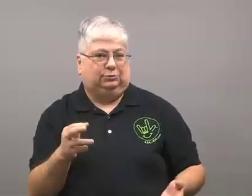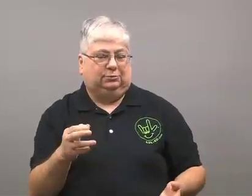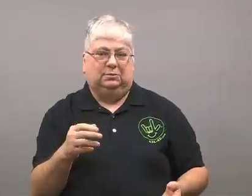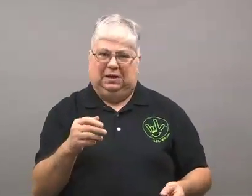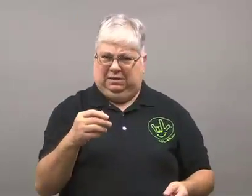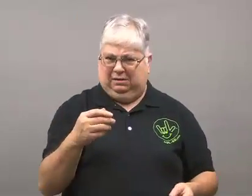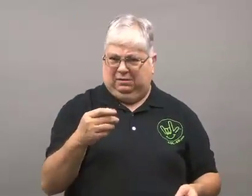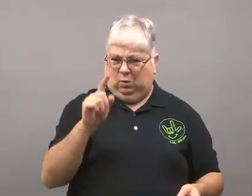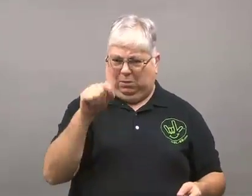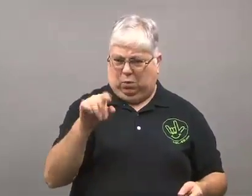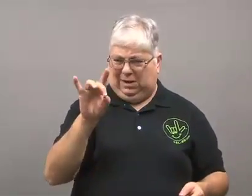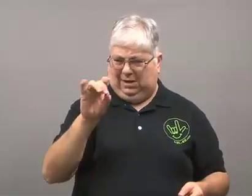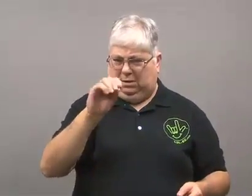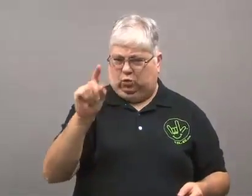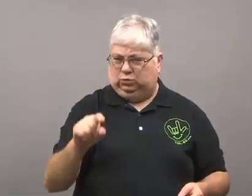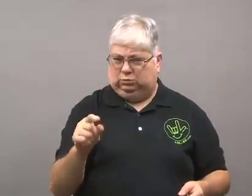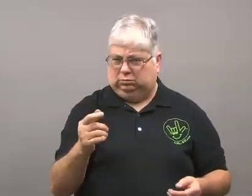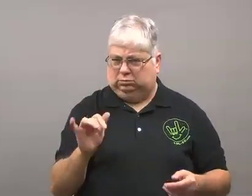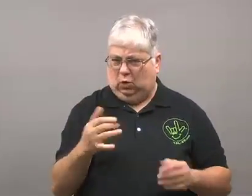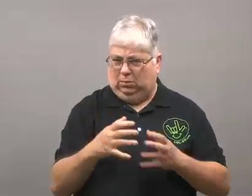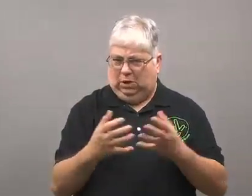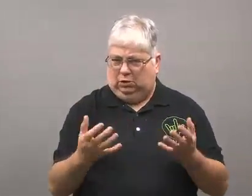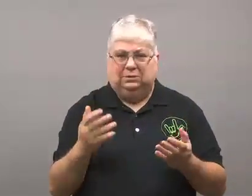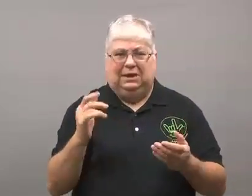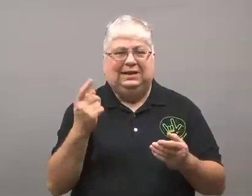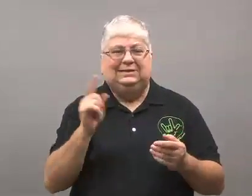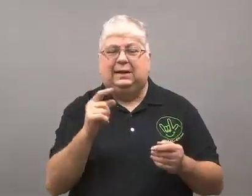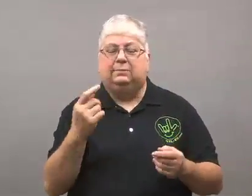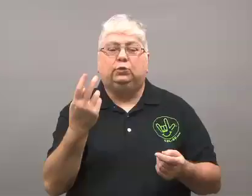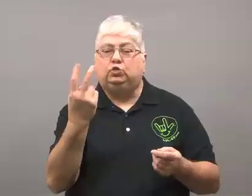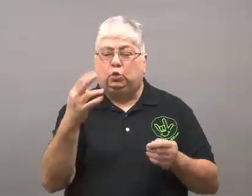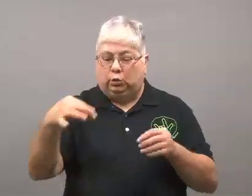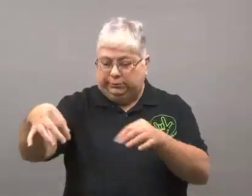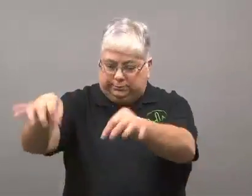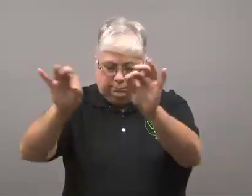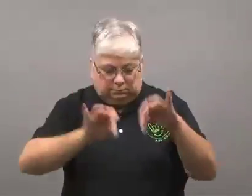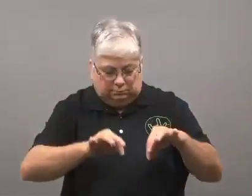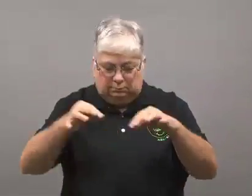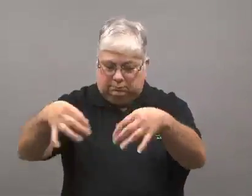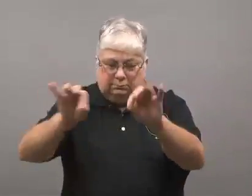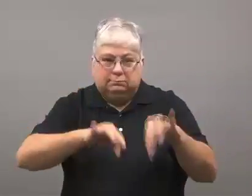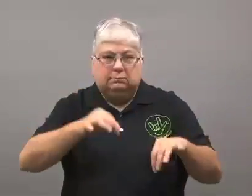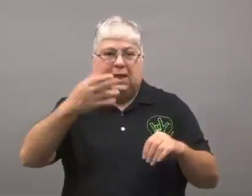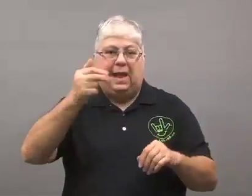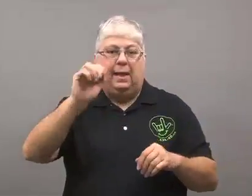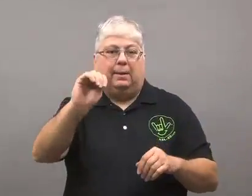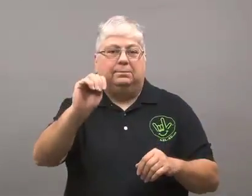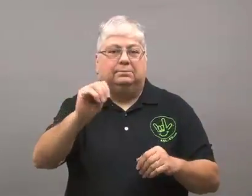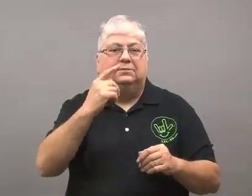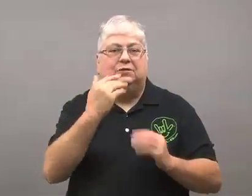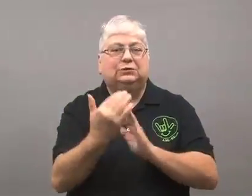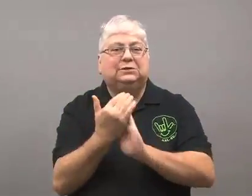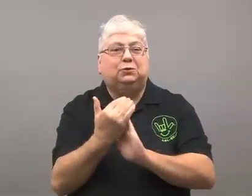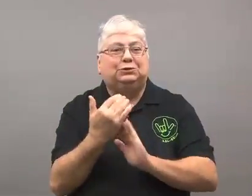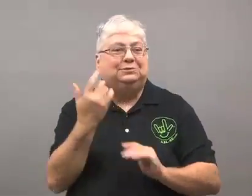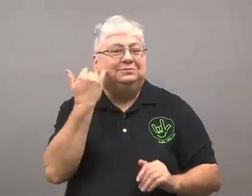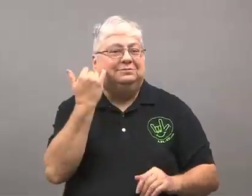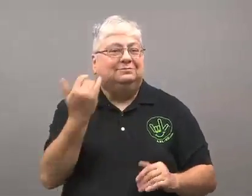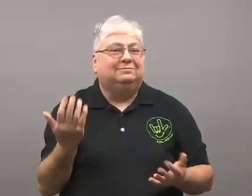How much is 1.8 ounces of meat? Suppose you are making a ham sandwich with two slices of ham.